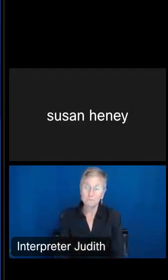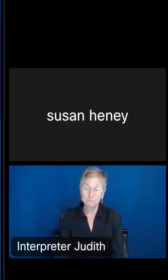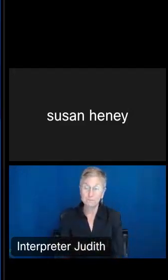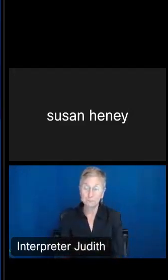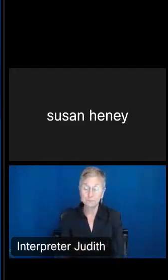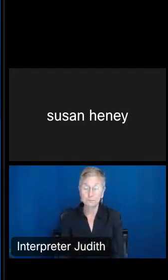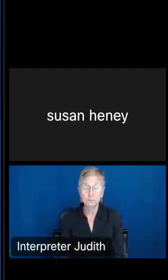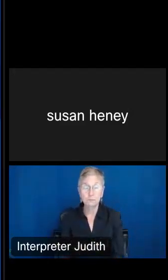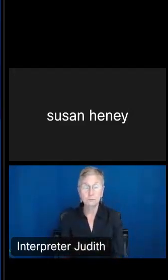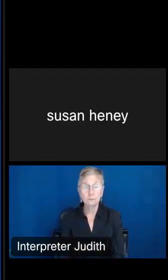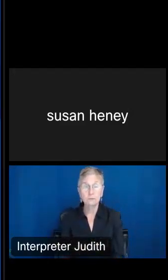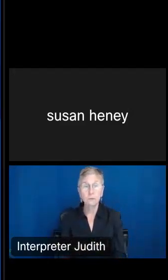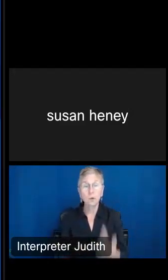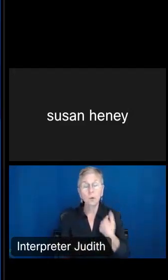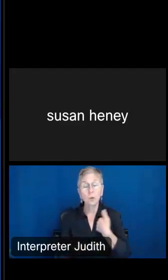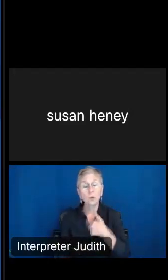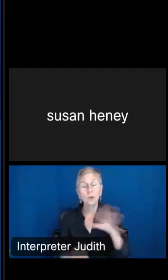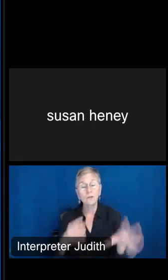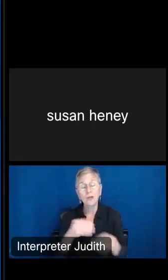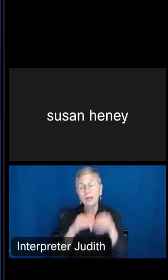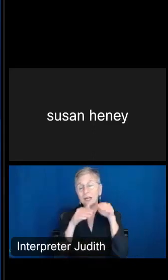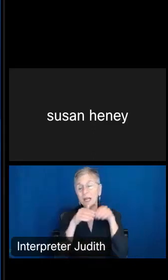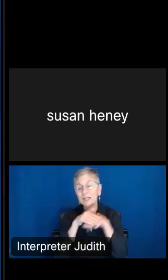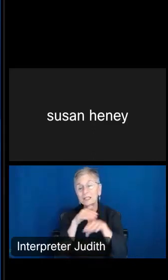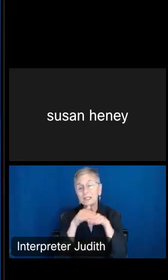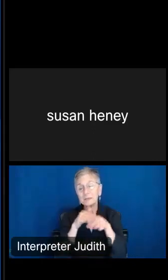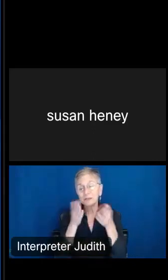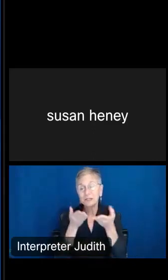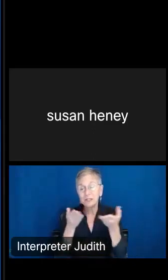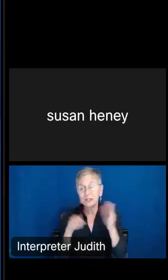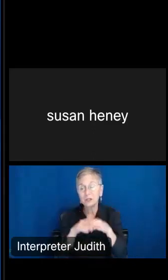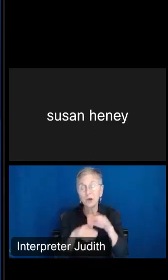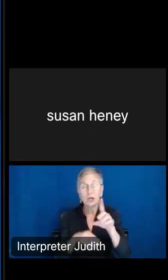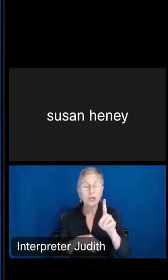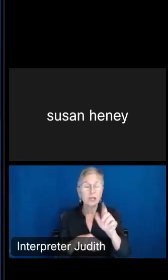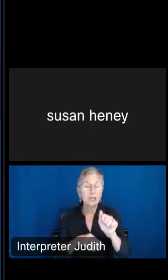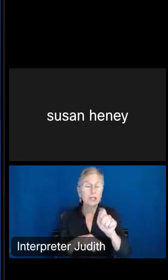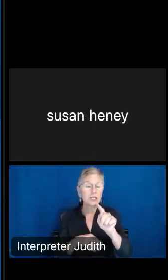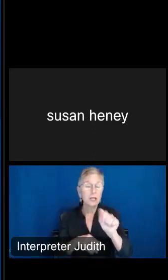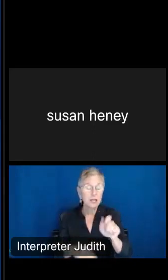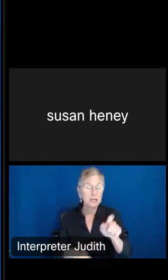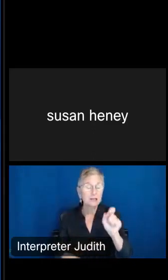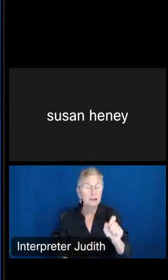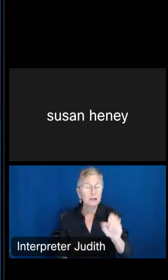We have added some accessibility features on data.census.gov. I'll be using one of the